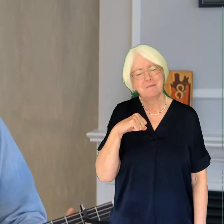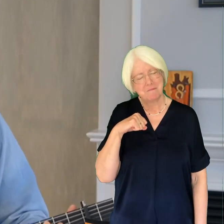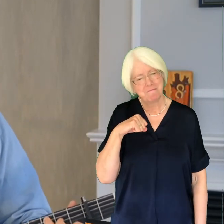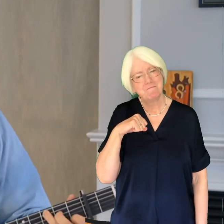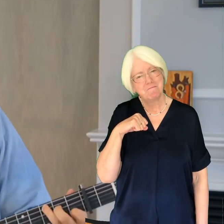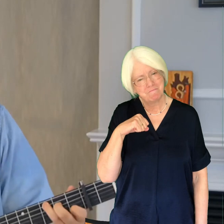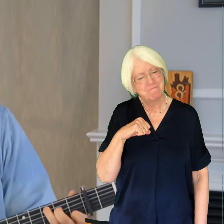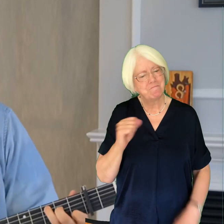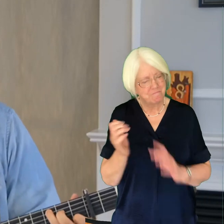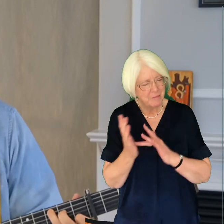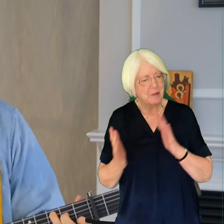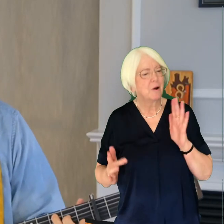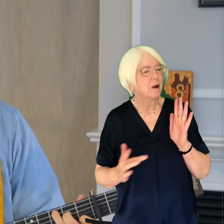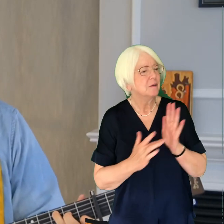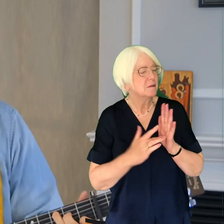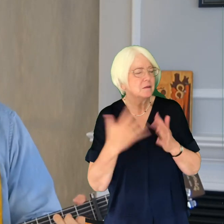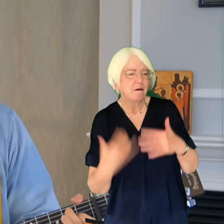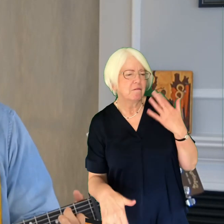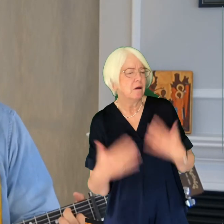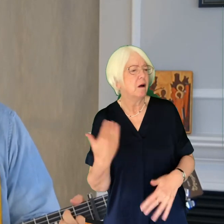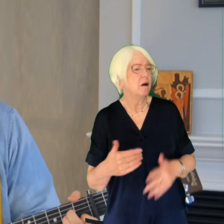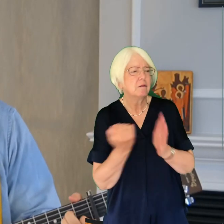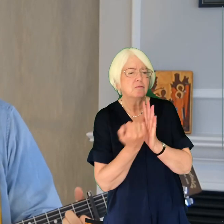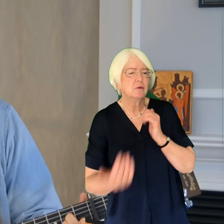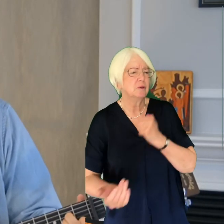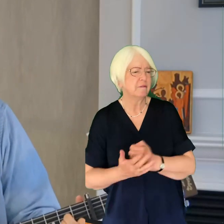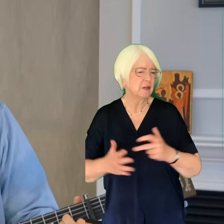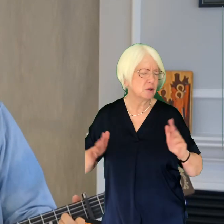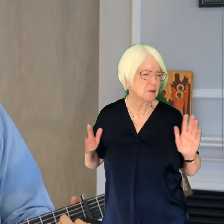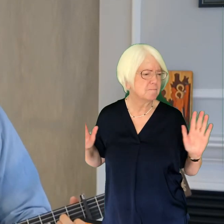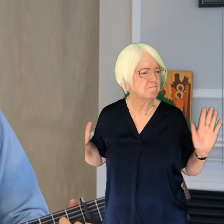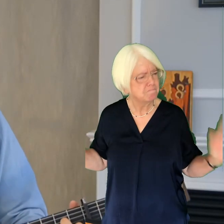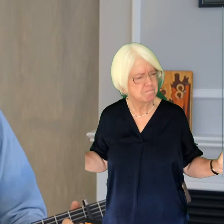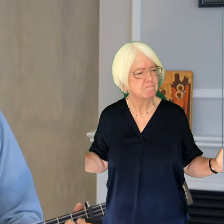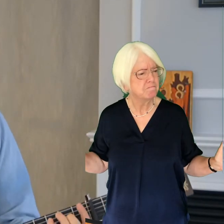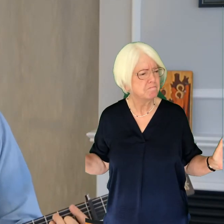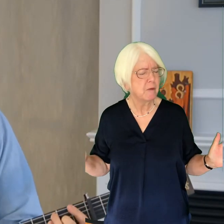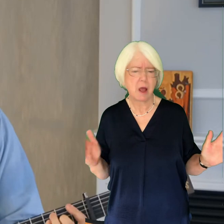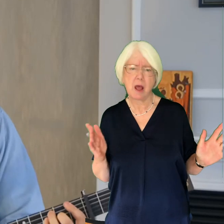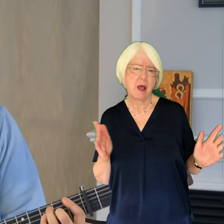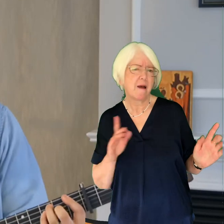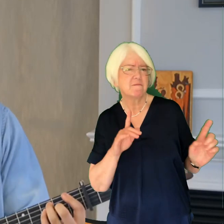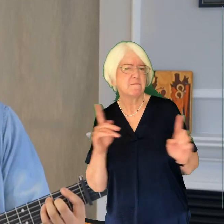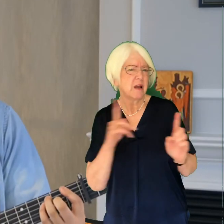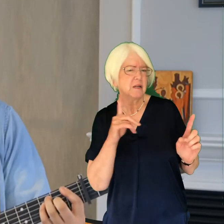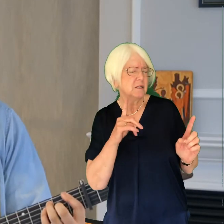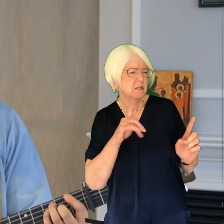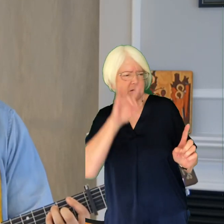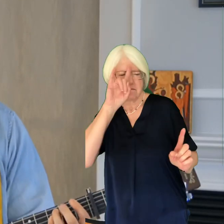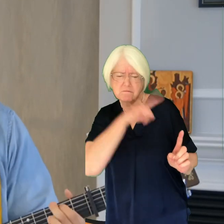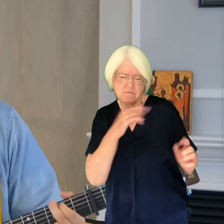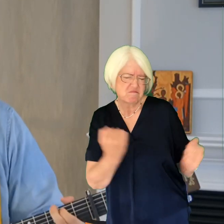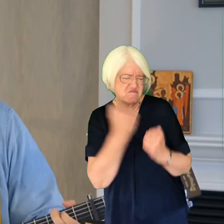if I suffer crucifixion and faced the powers of hell